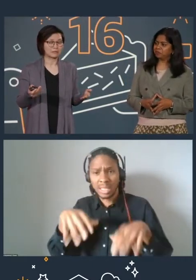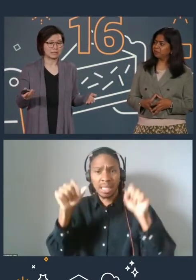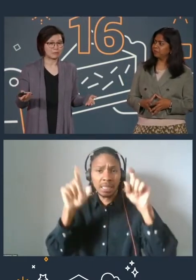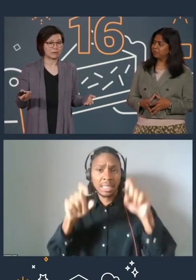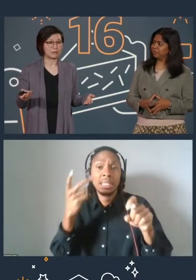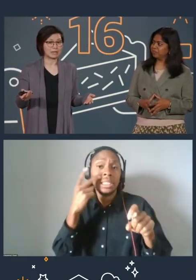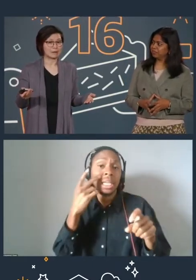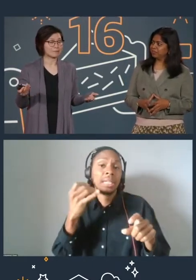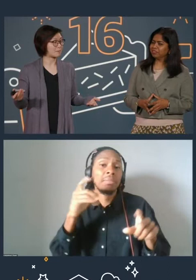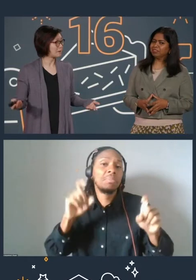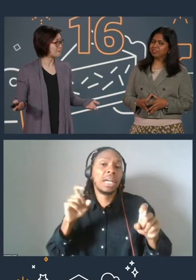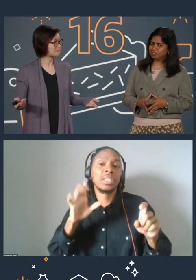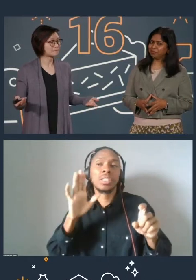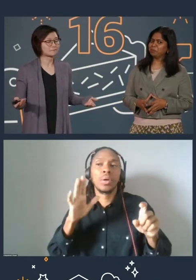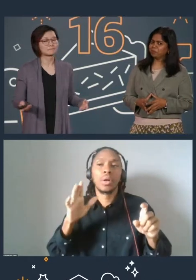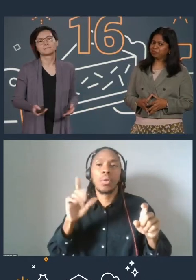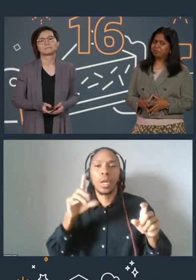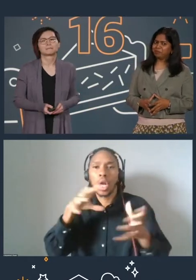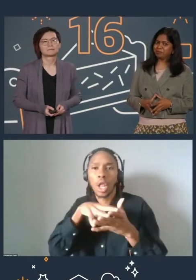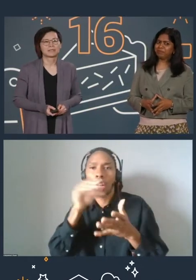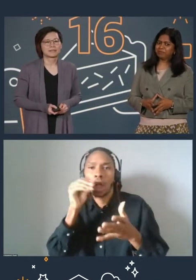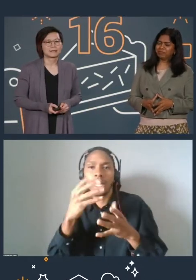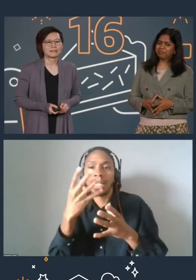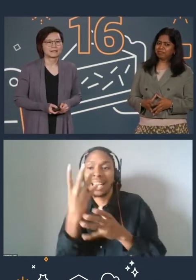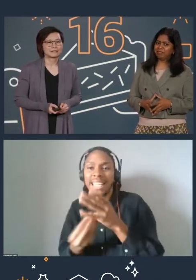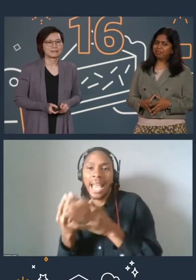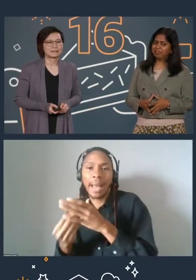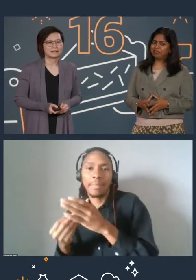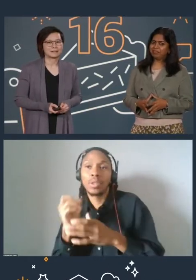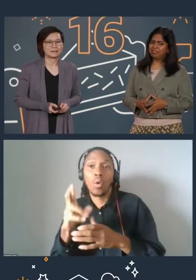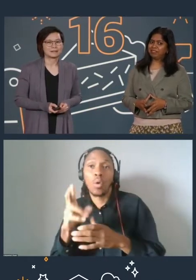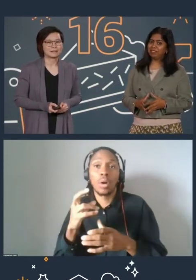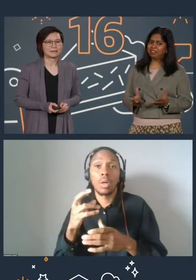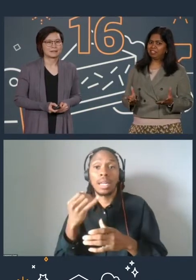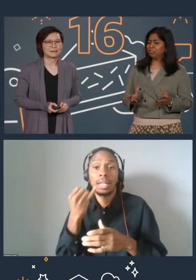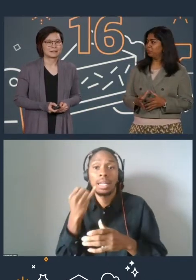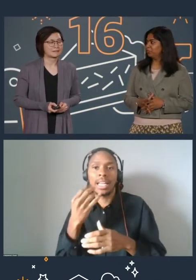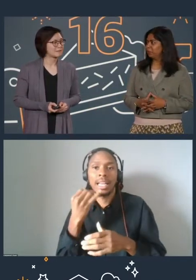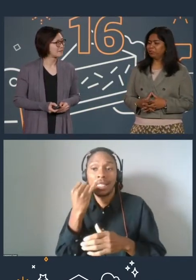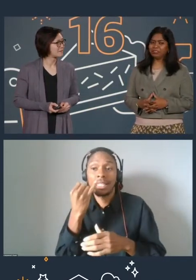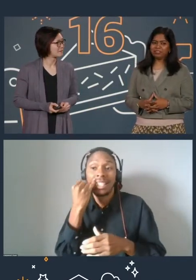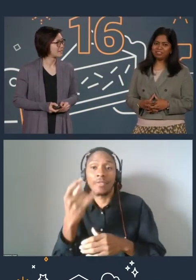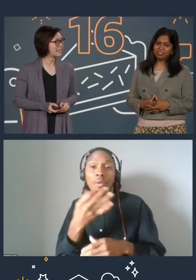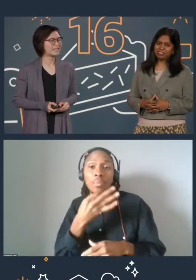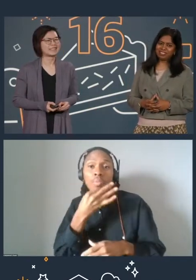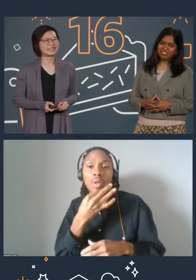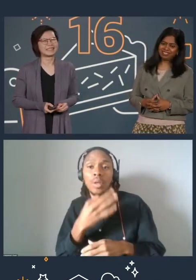and see where your learning gaps may be, so. That's a cool demo, Christie.